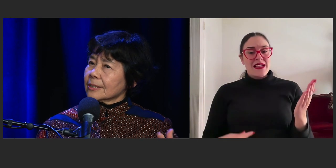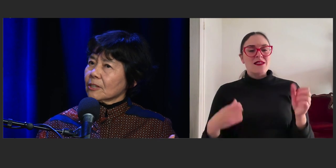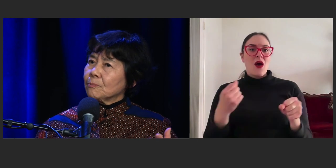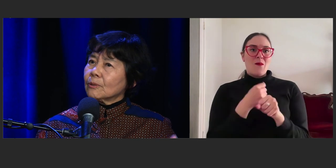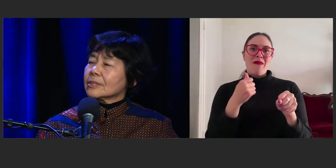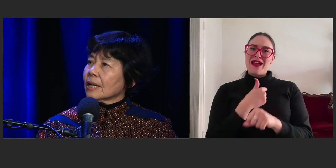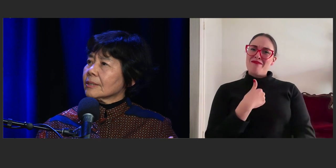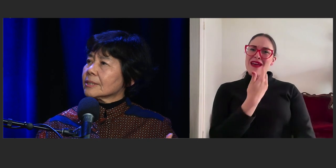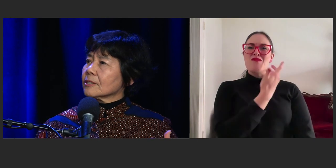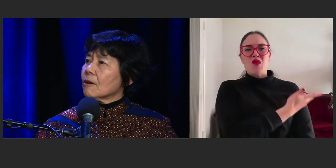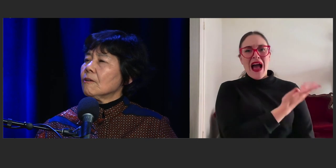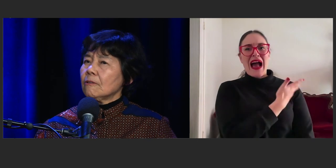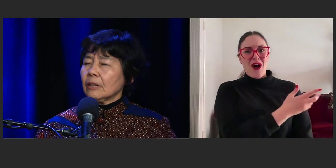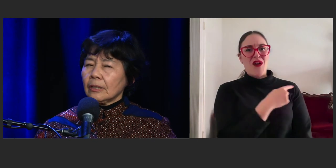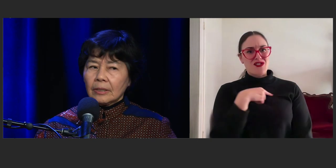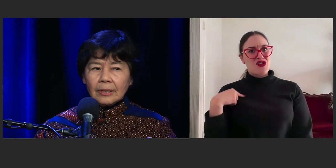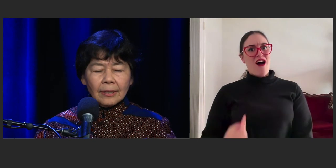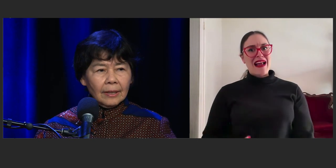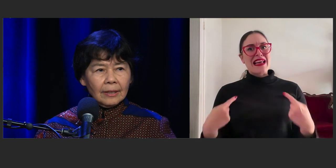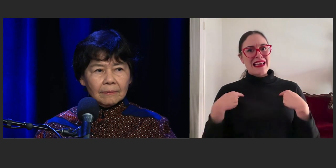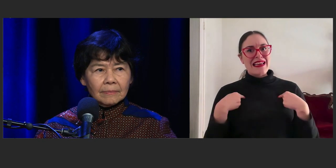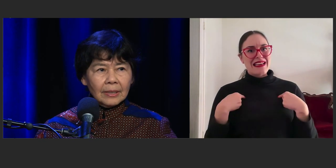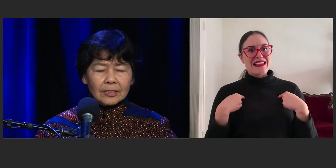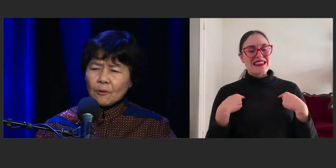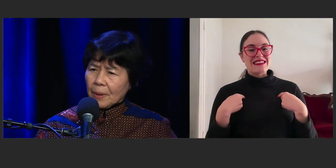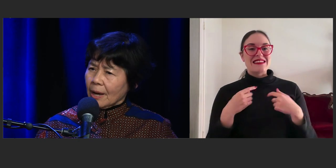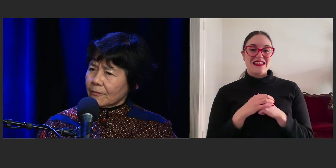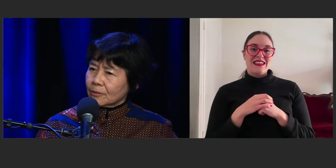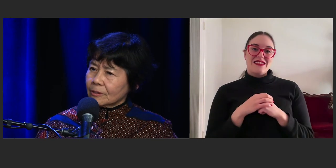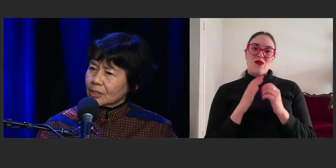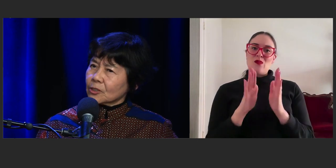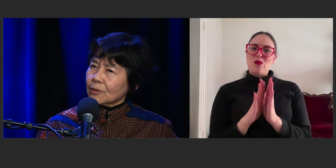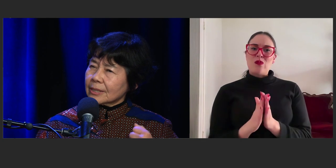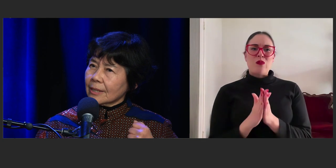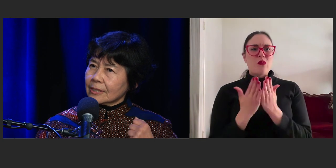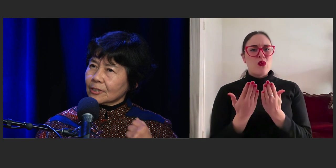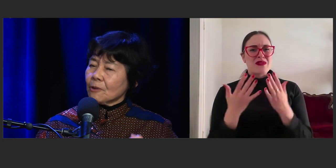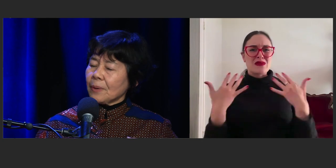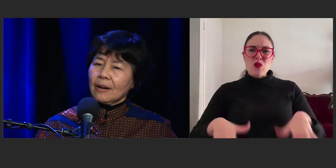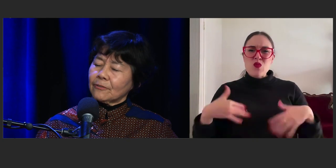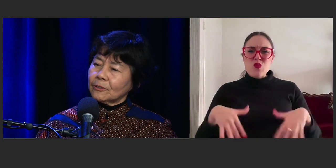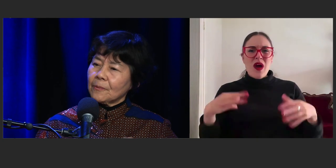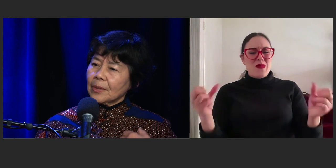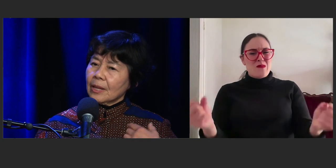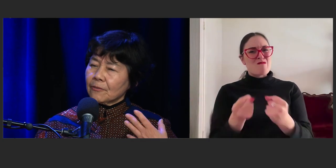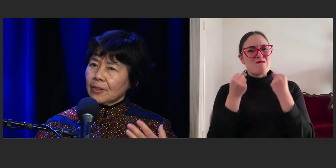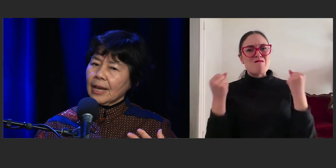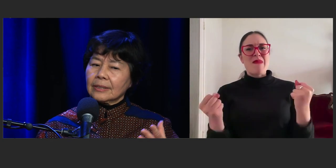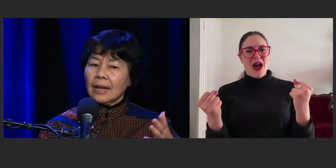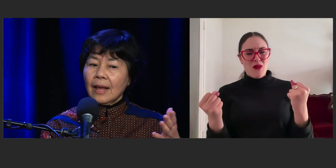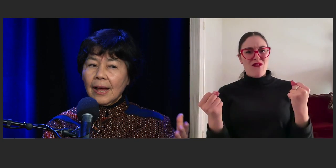So books are so powerful, stories are so powerful for that.